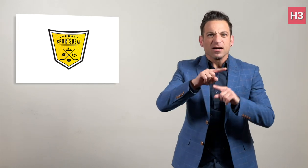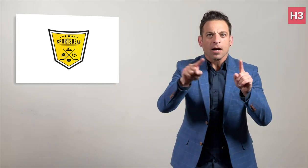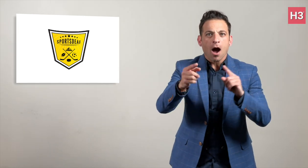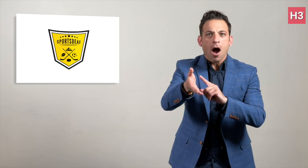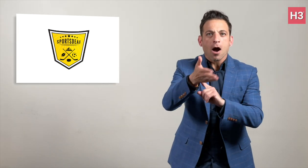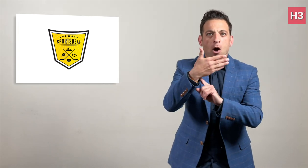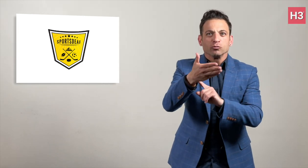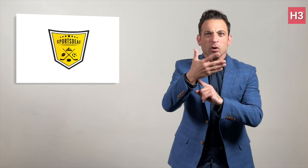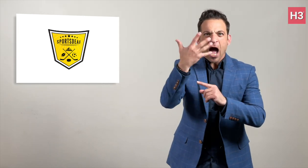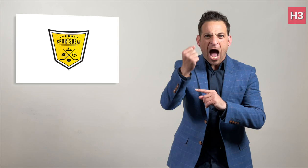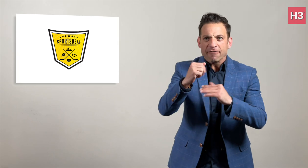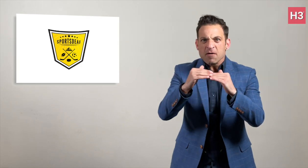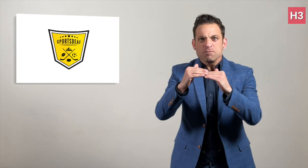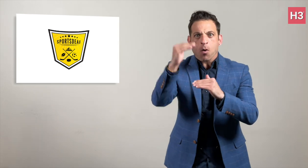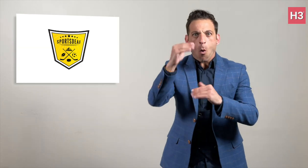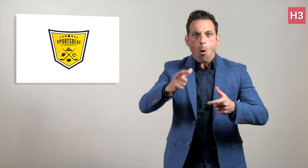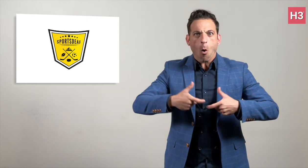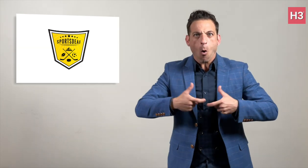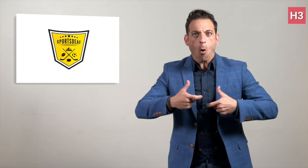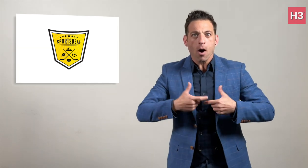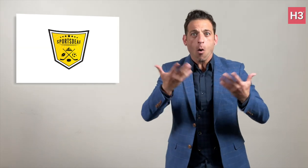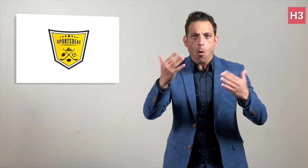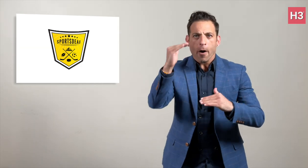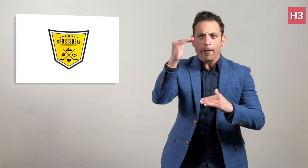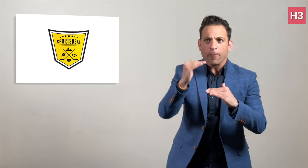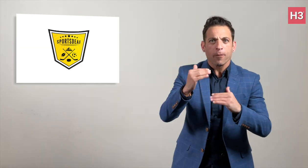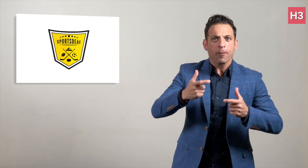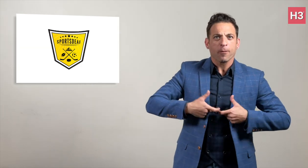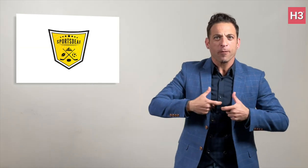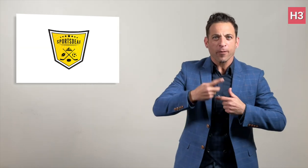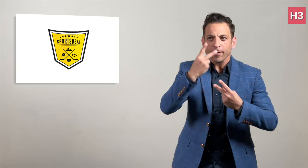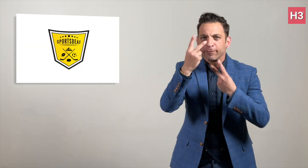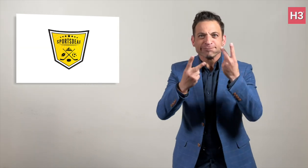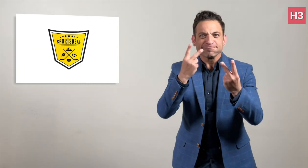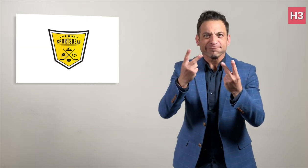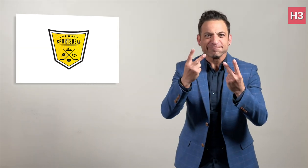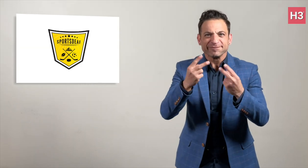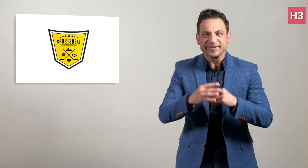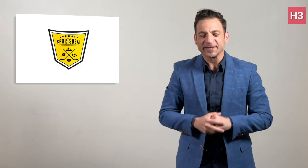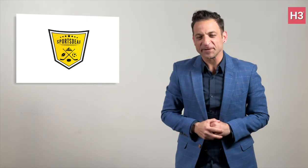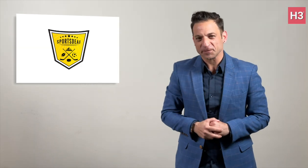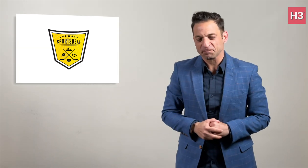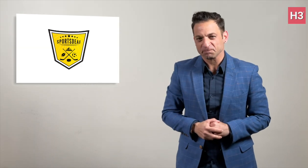at the latest Deaflympic medal counts and which countries rank the most.